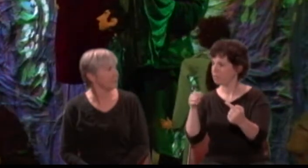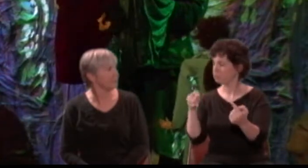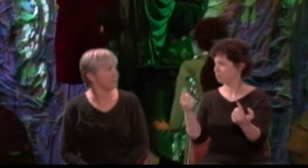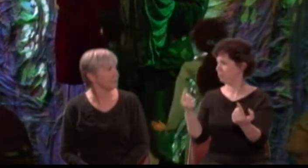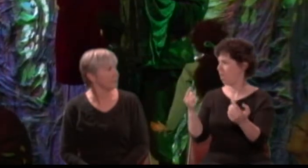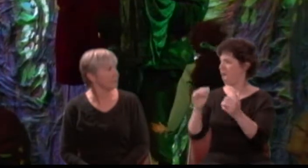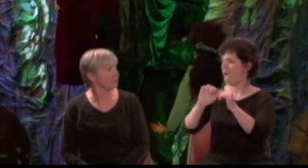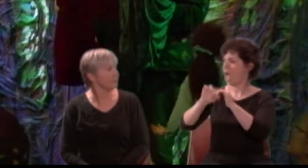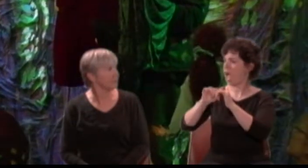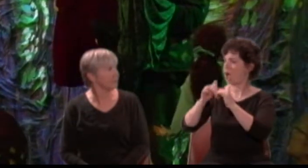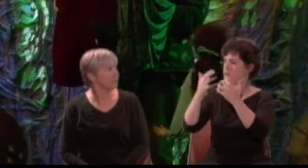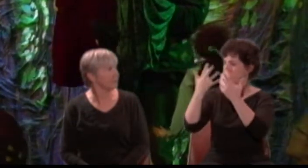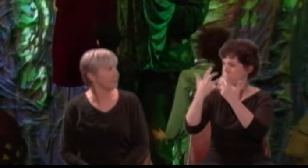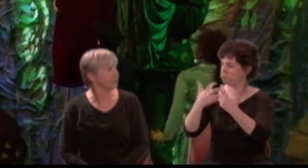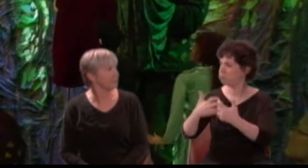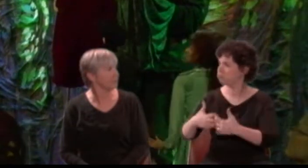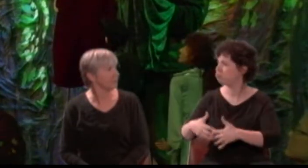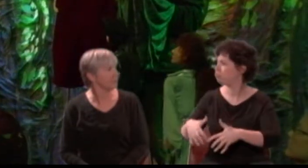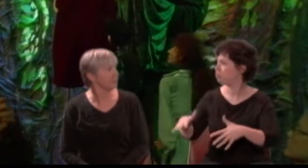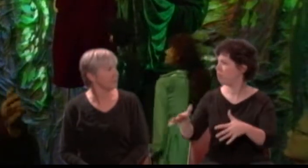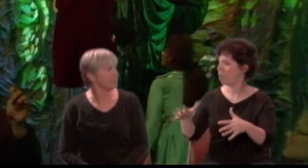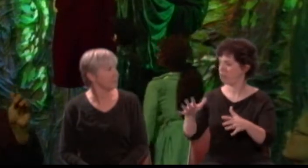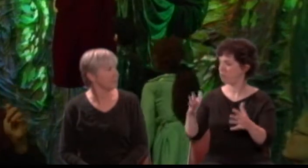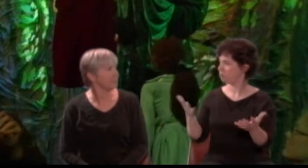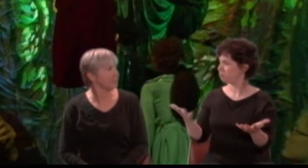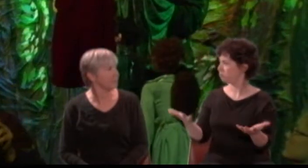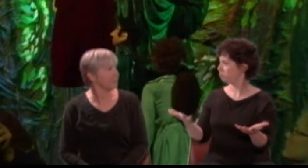Lysander: I cannot truly say how I came here.